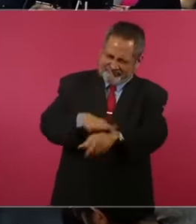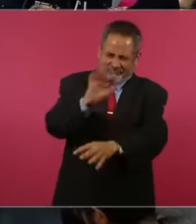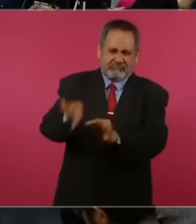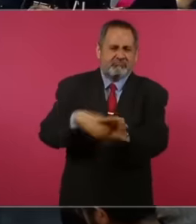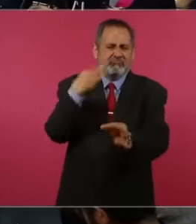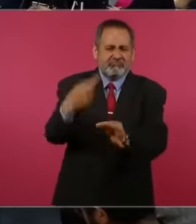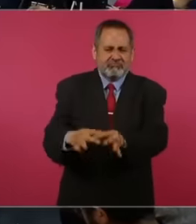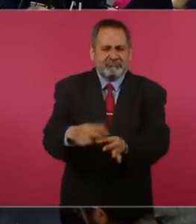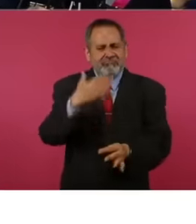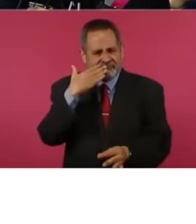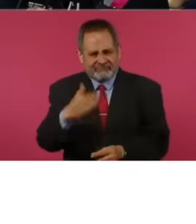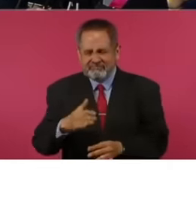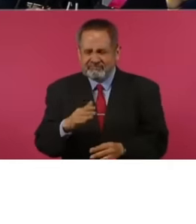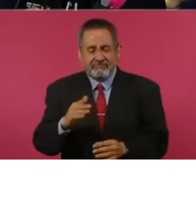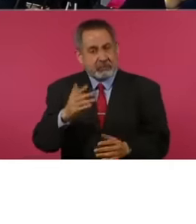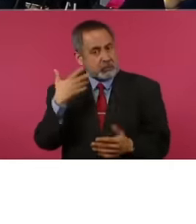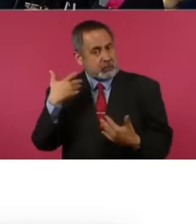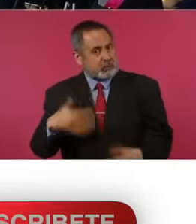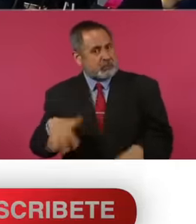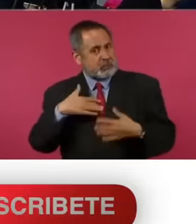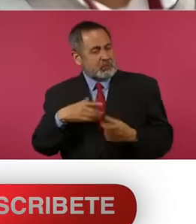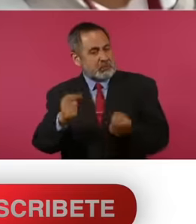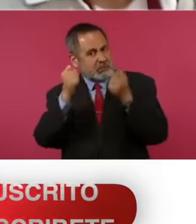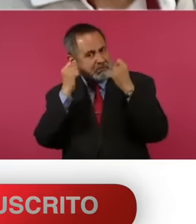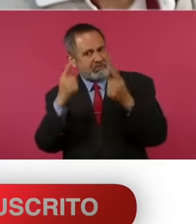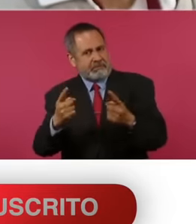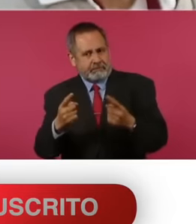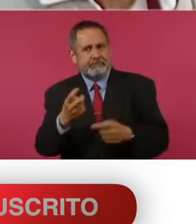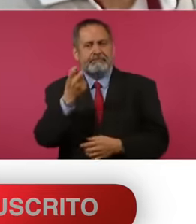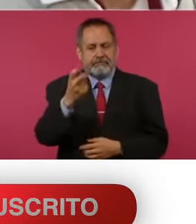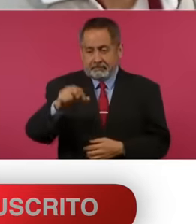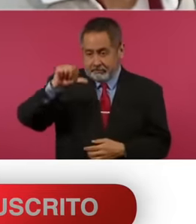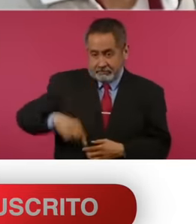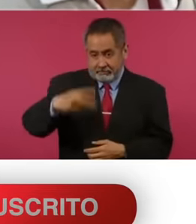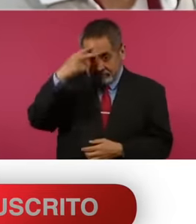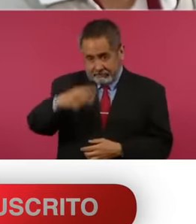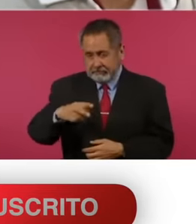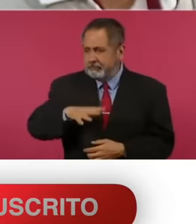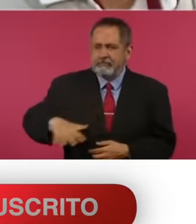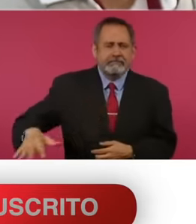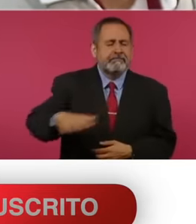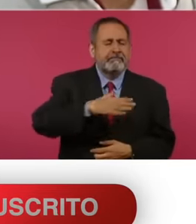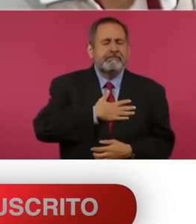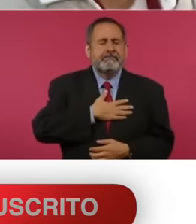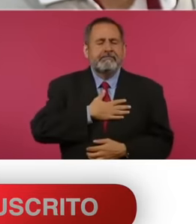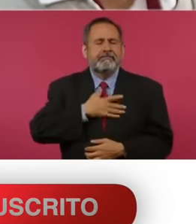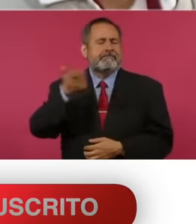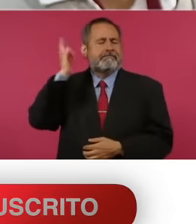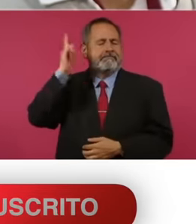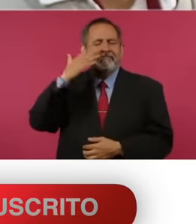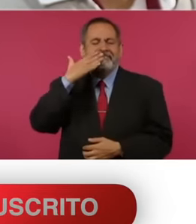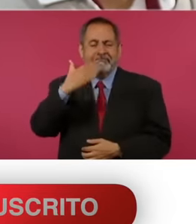and exceeded all expectations, which is why today in Mexico we breathe hope, it is and will be. It is an